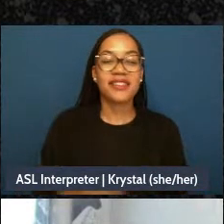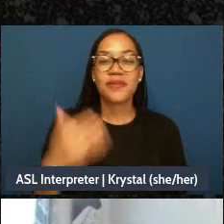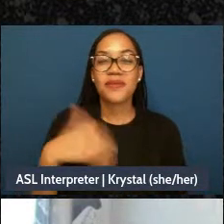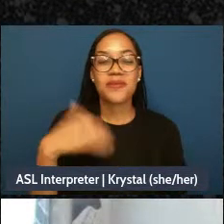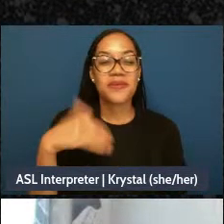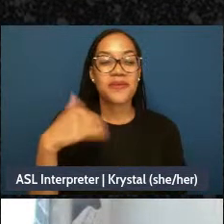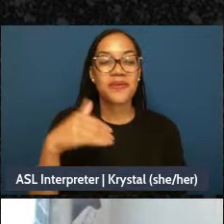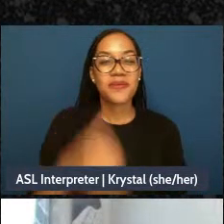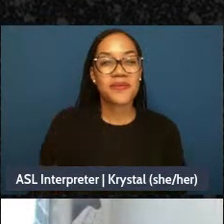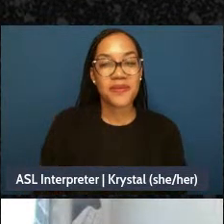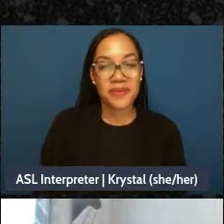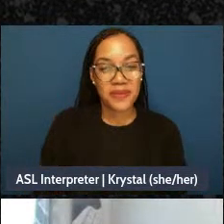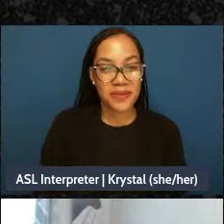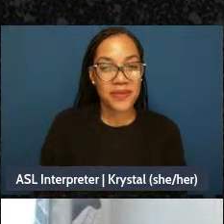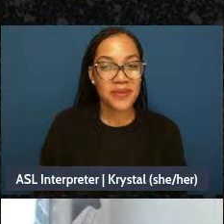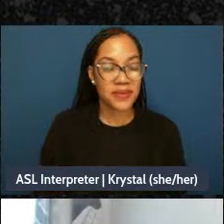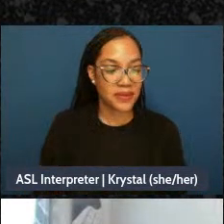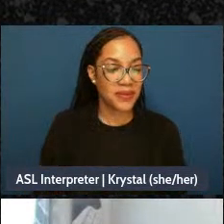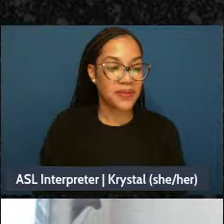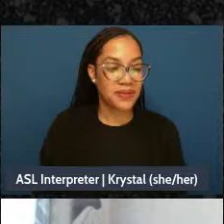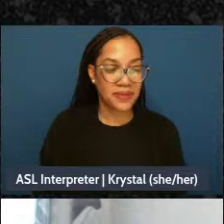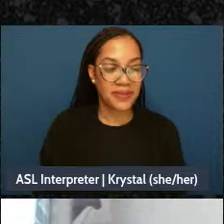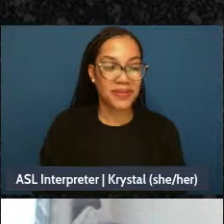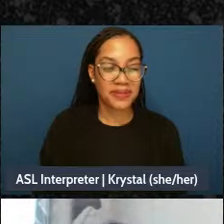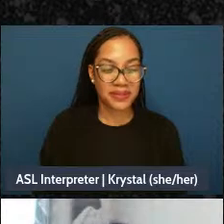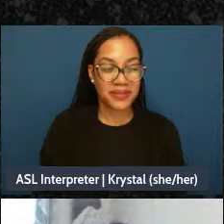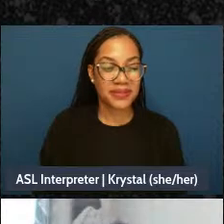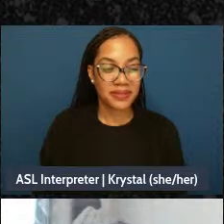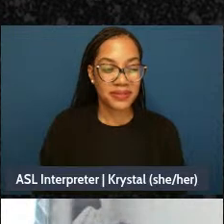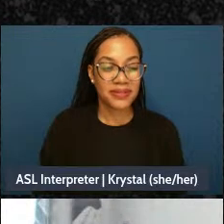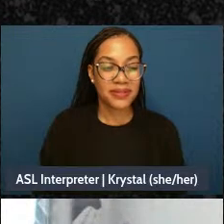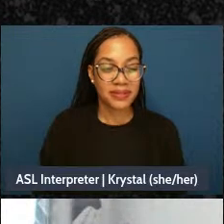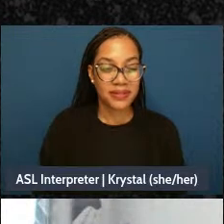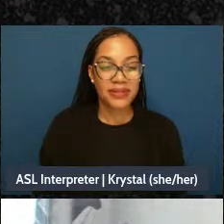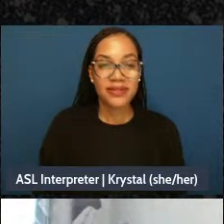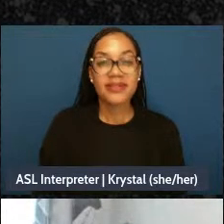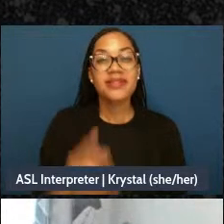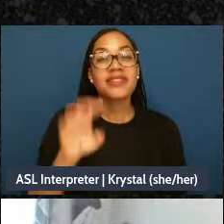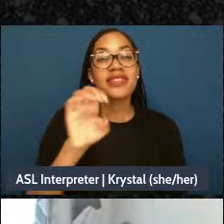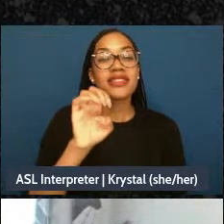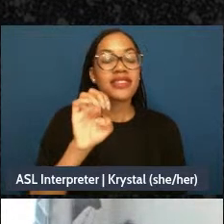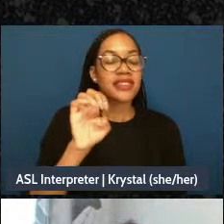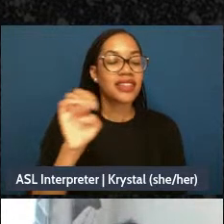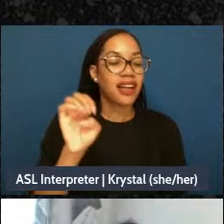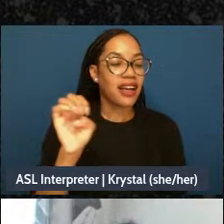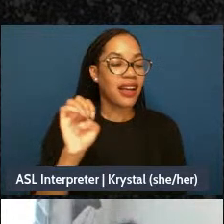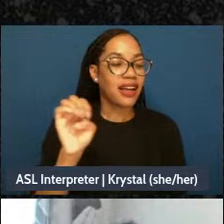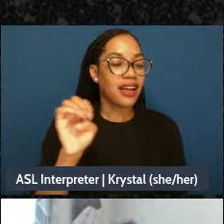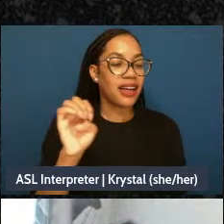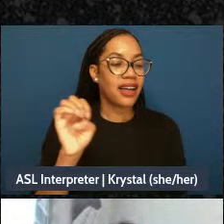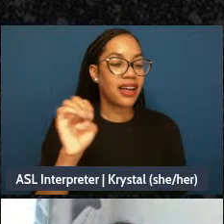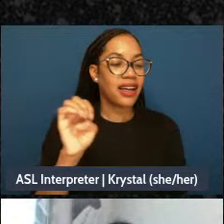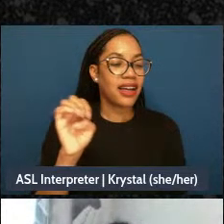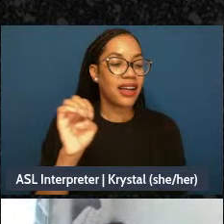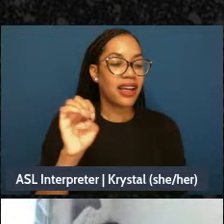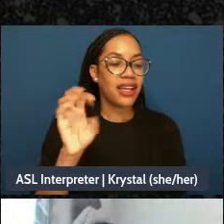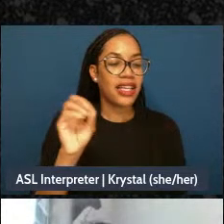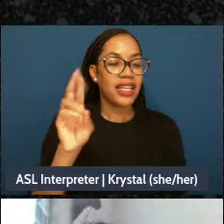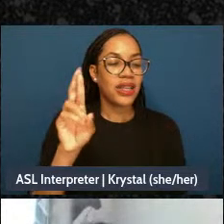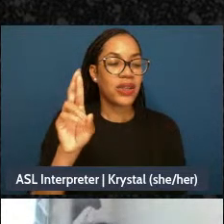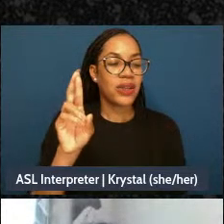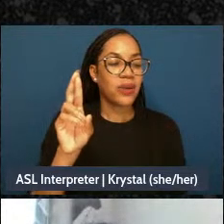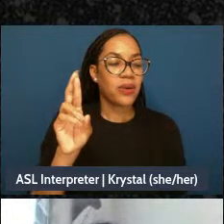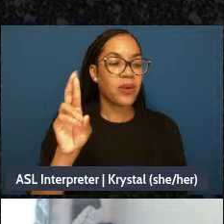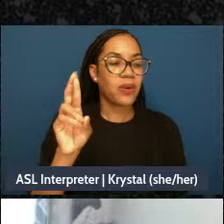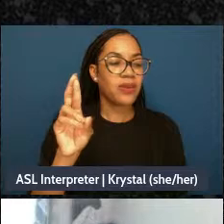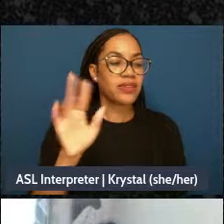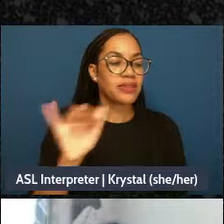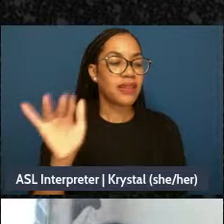Oh yes Eeyor, because he is sad all the time, clinically depressed but he is still